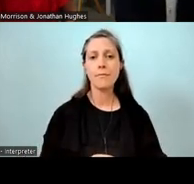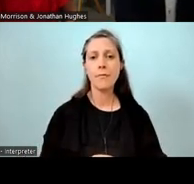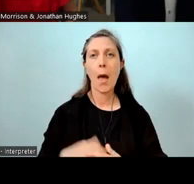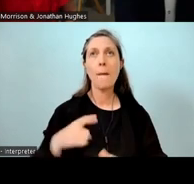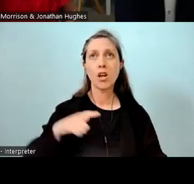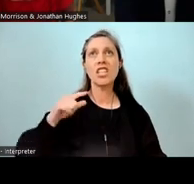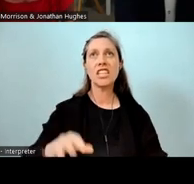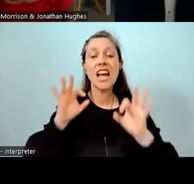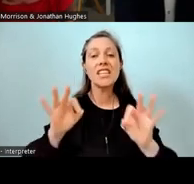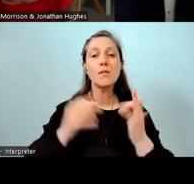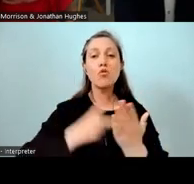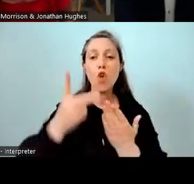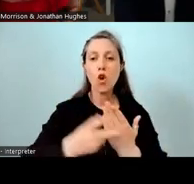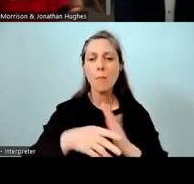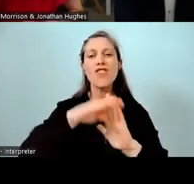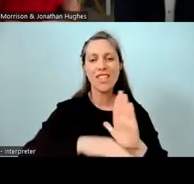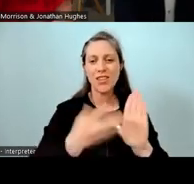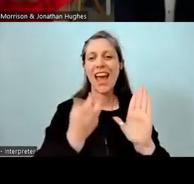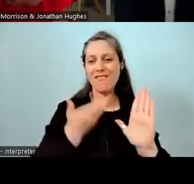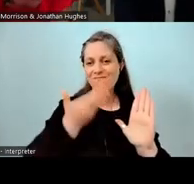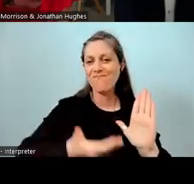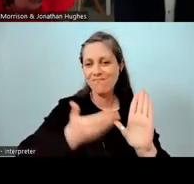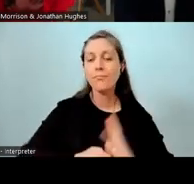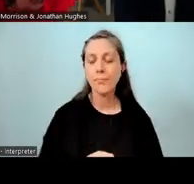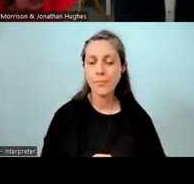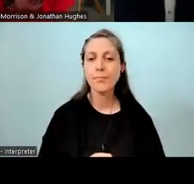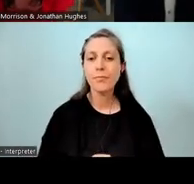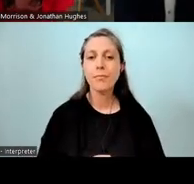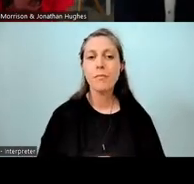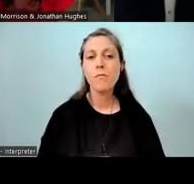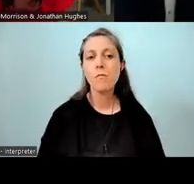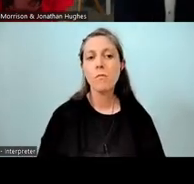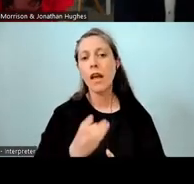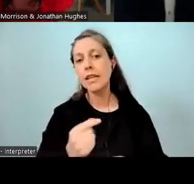there is this particular criteria. Then just some key details about the levels